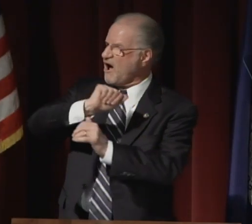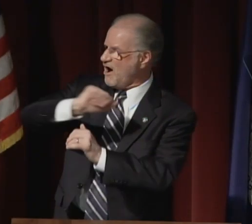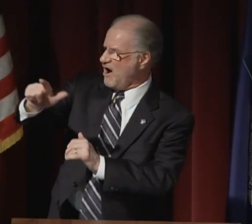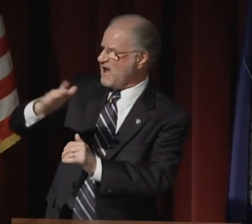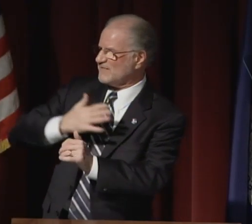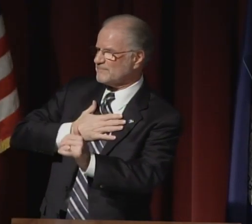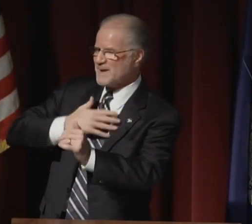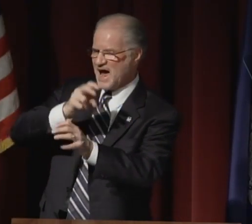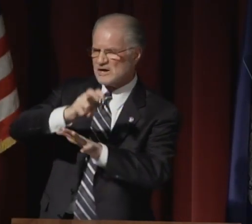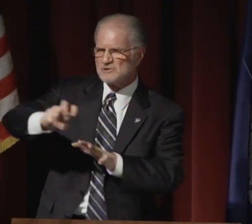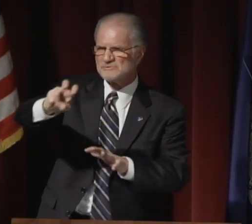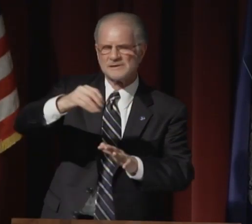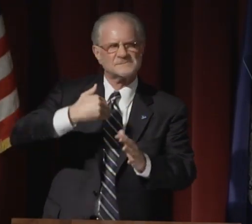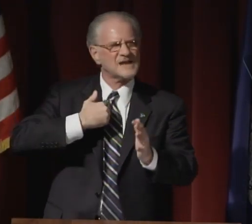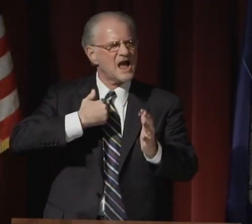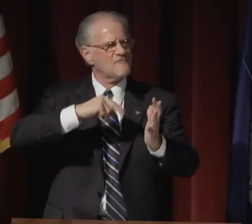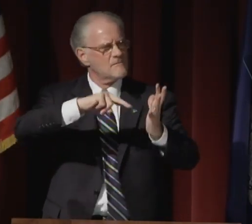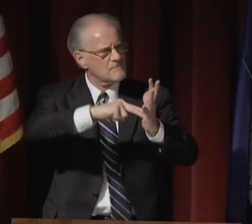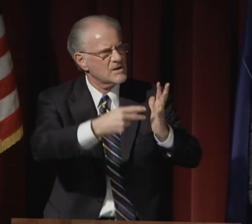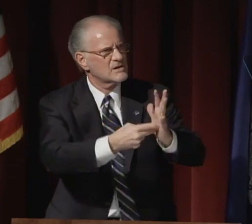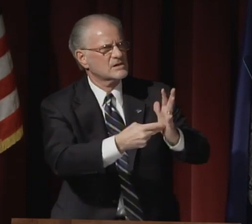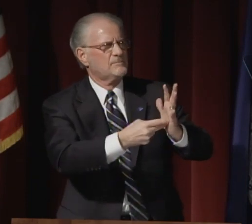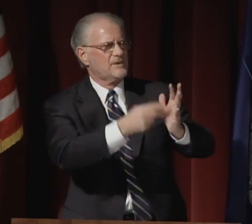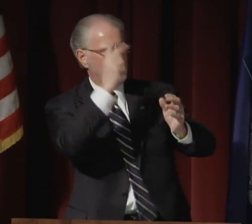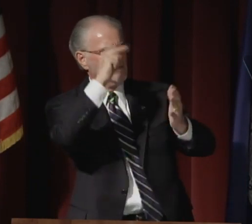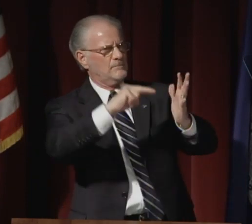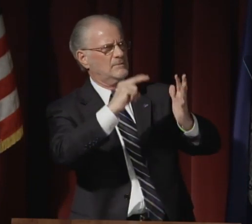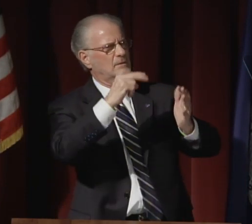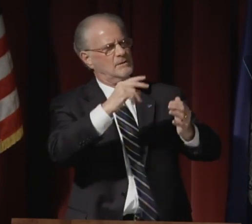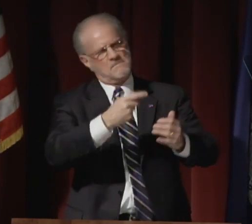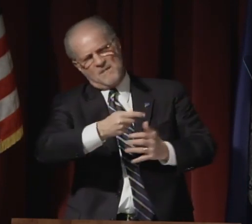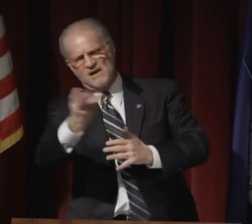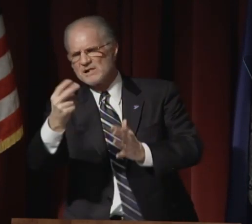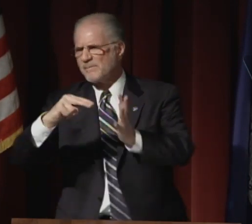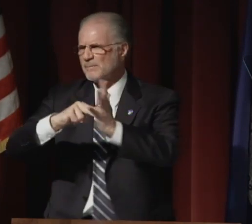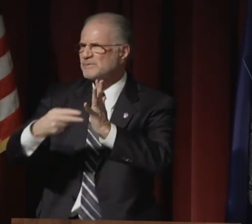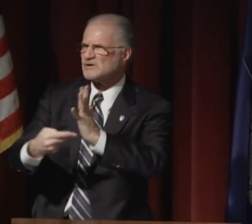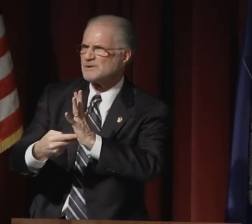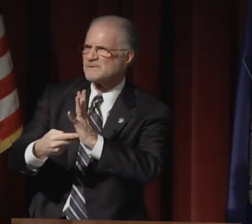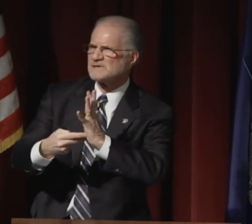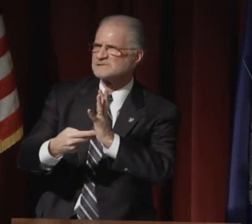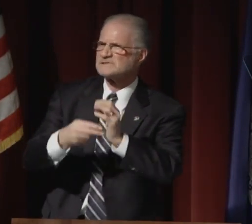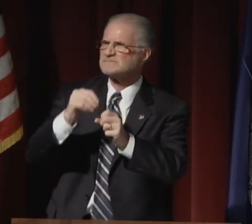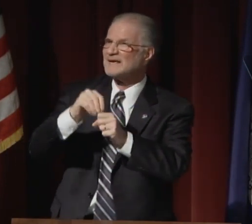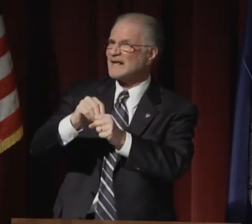All of my trips have multiple purposes.